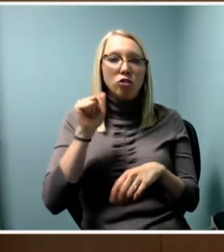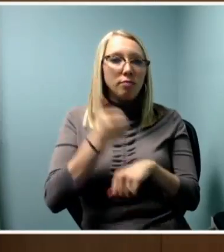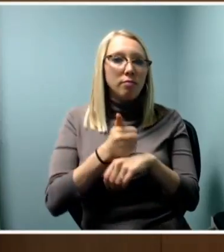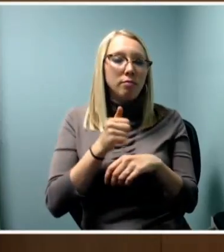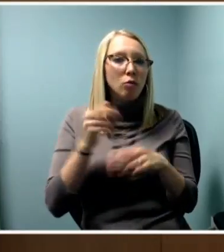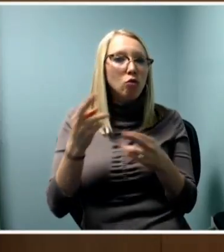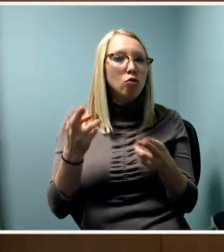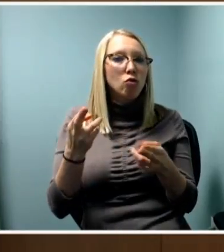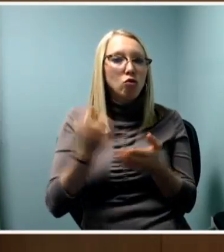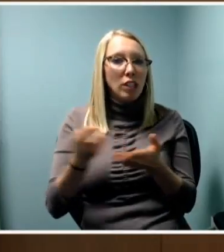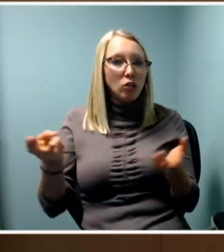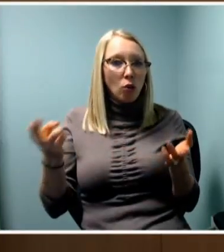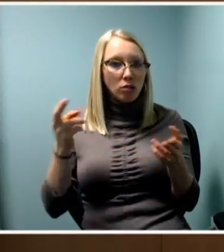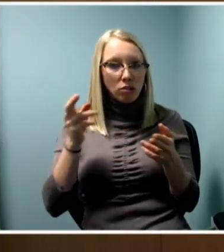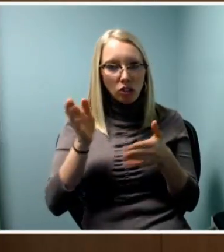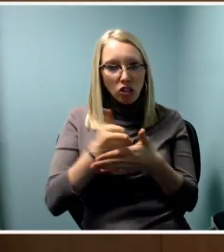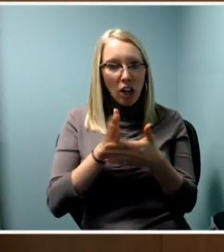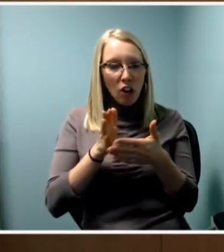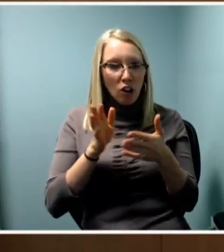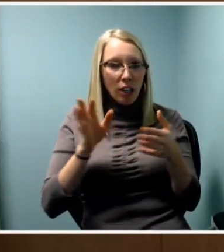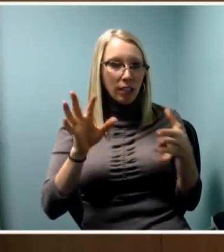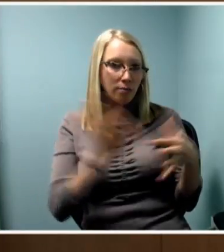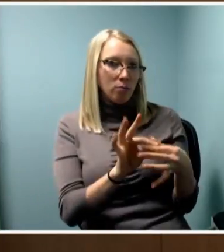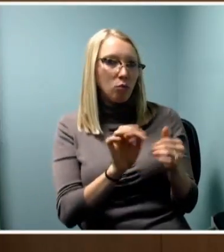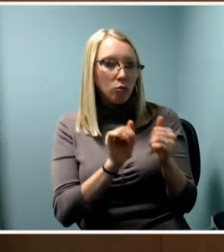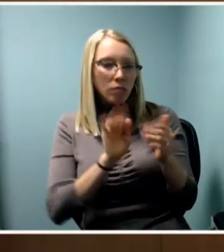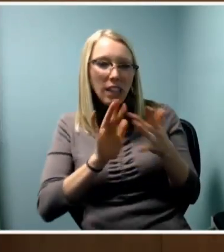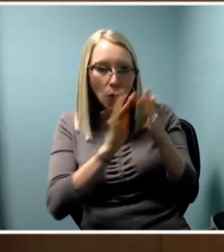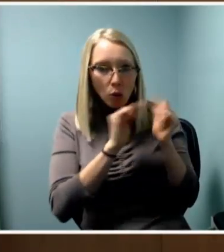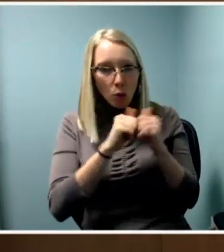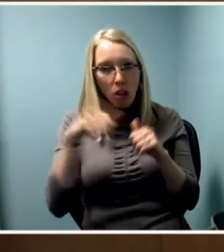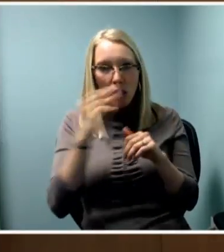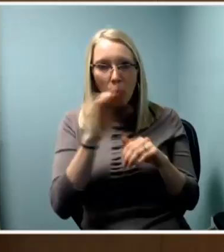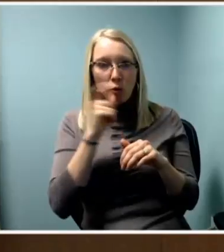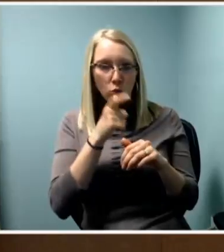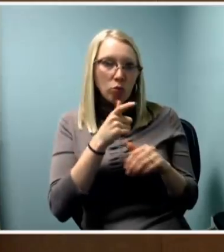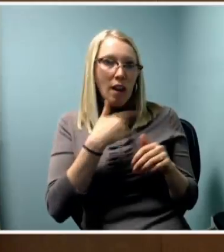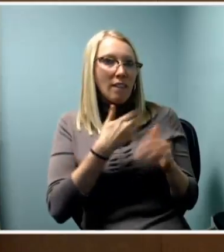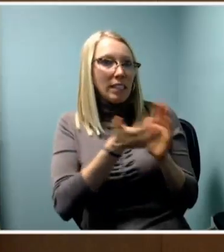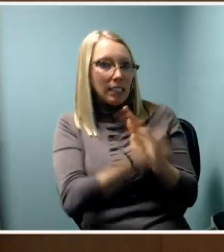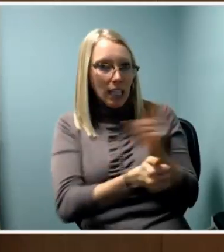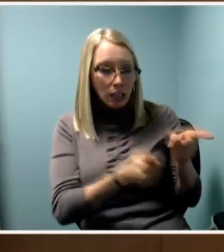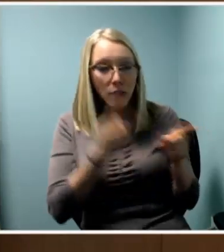who are better at that. One of the things that might mean is sharing captioning technologies